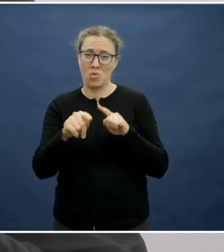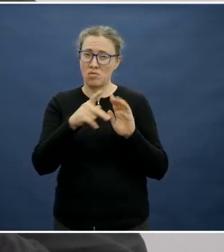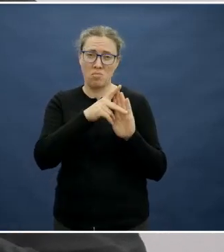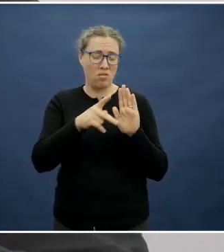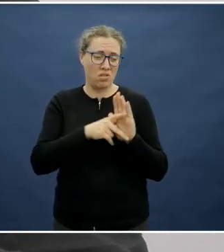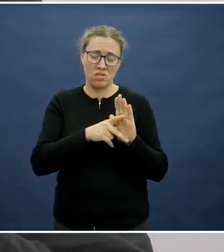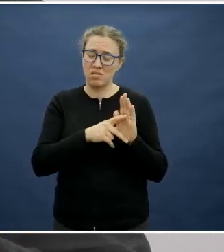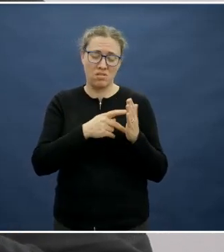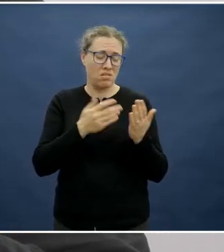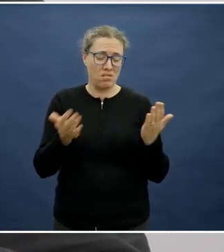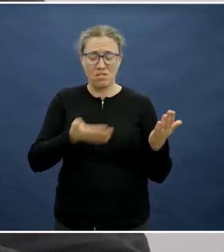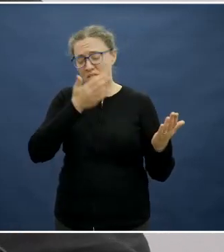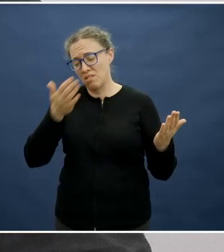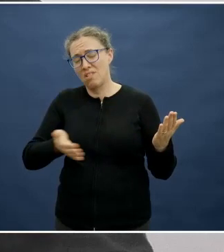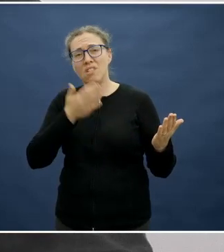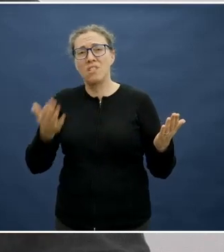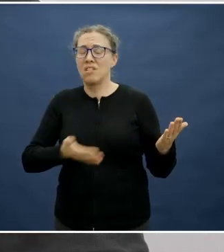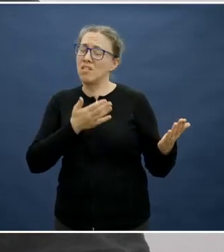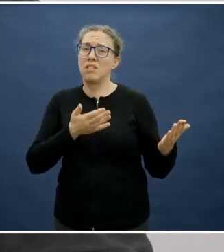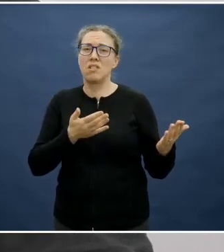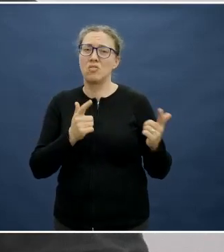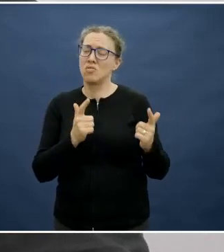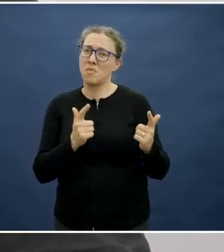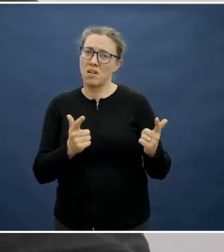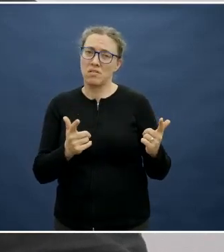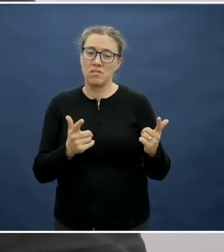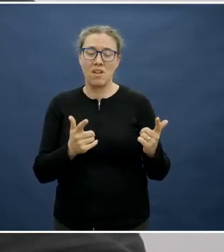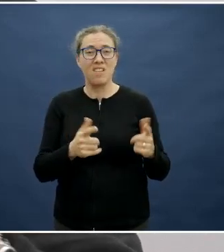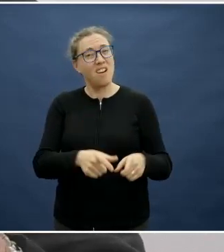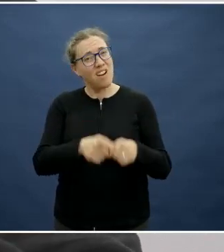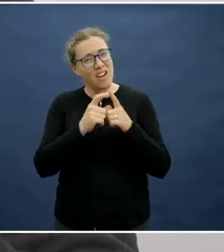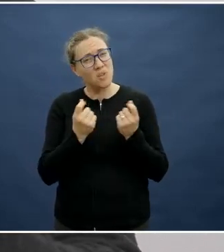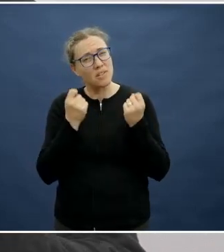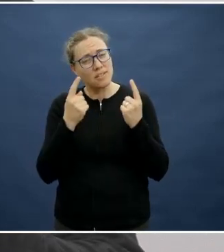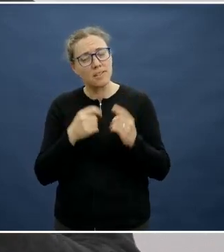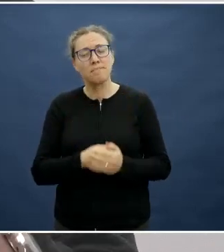who work there to understand and review frequently, as well as the equipment and the training